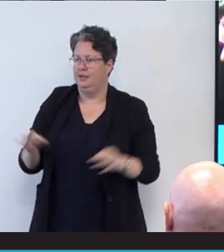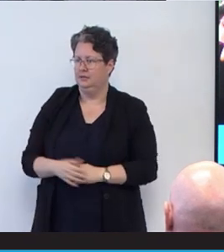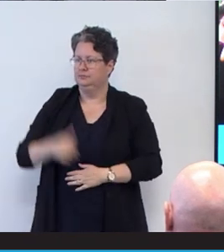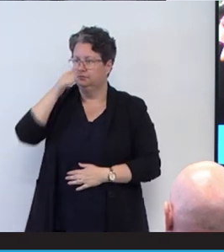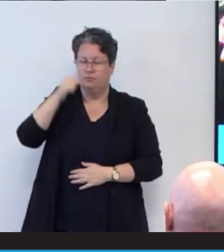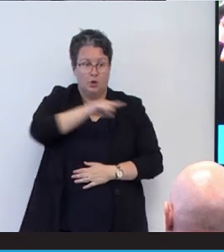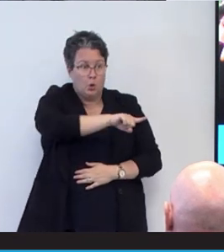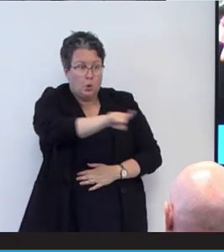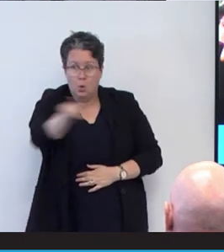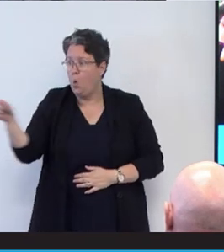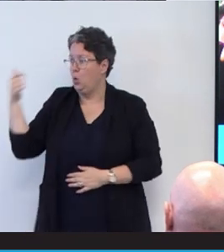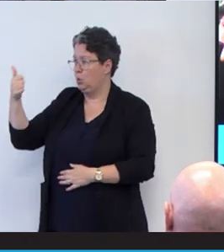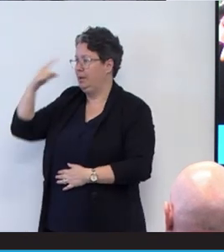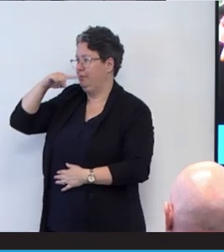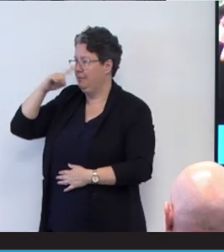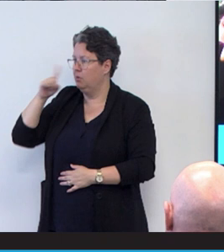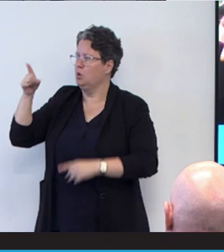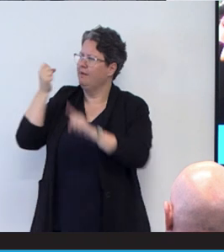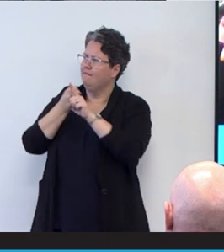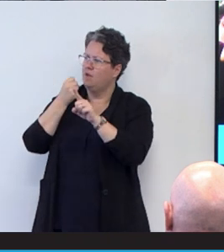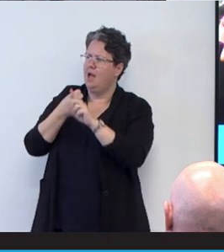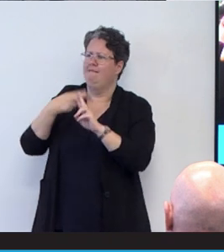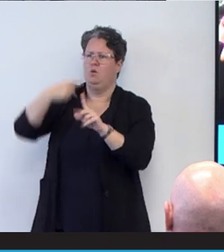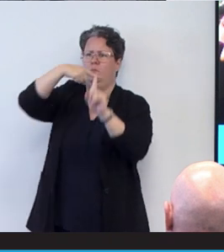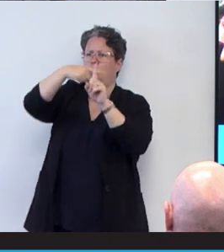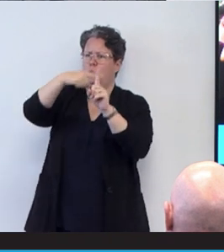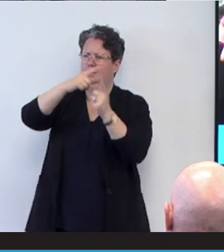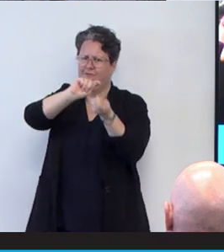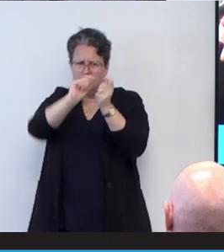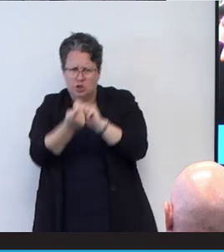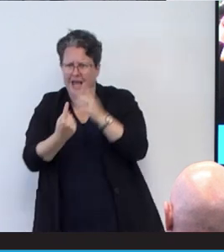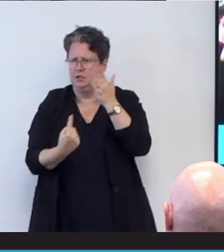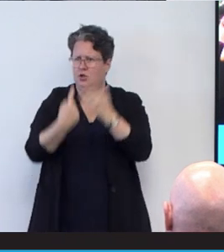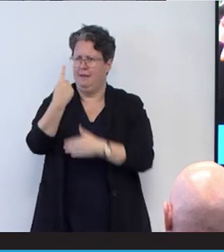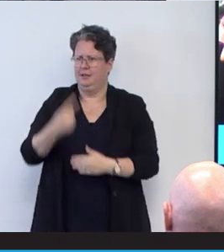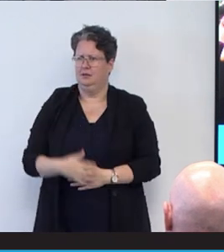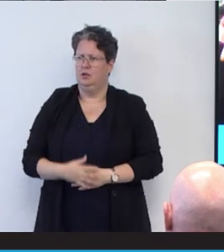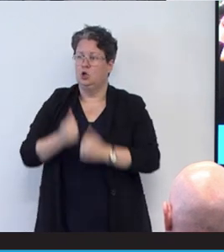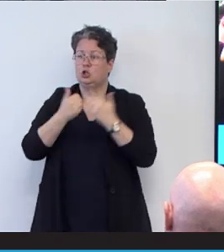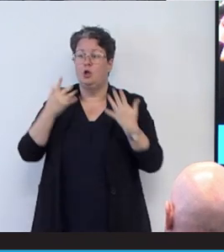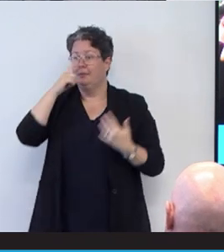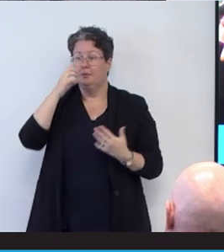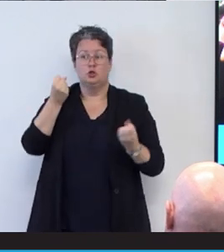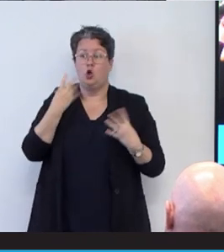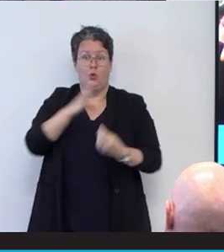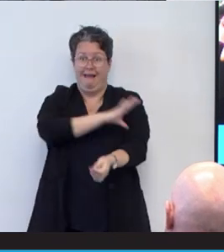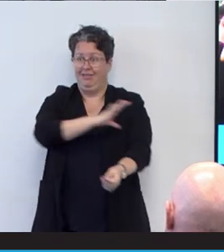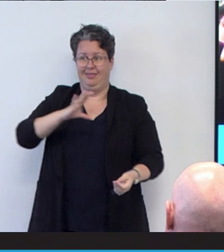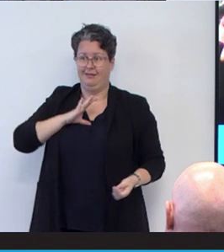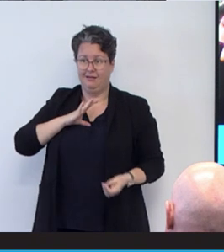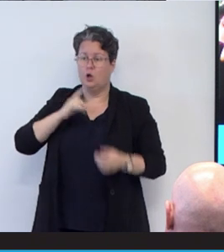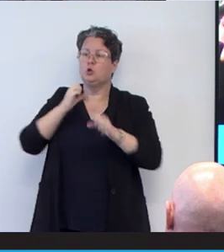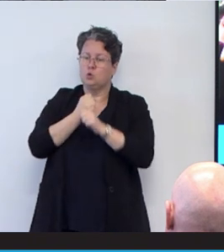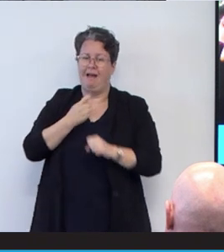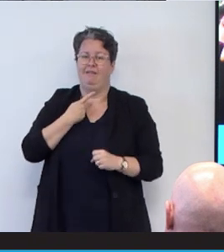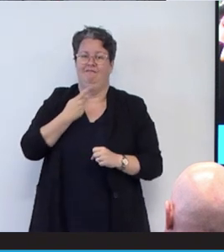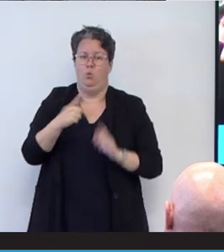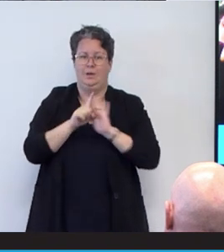use your voices for the good because there are so many people without that voice in our world.